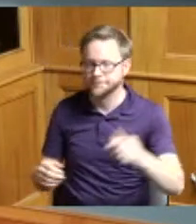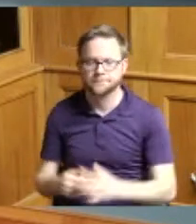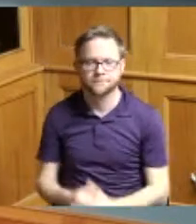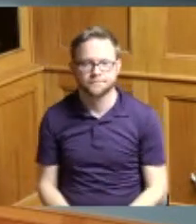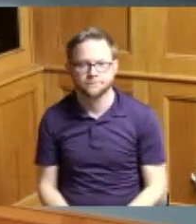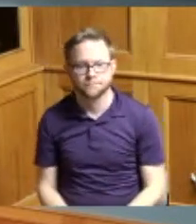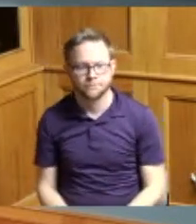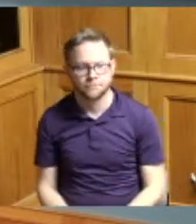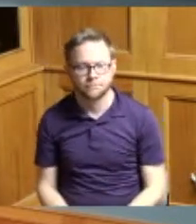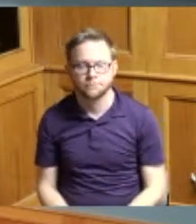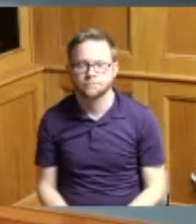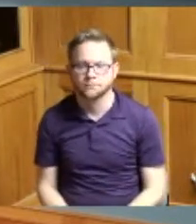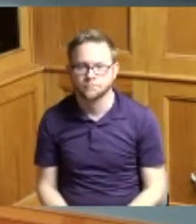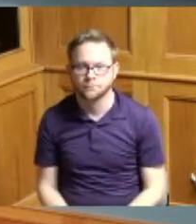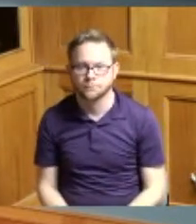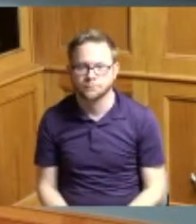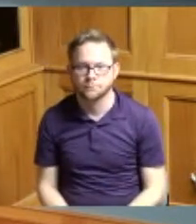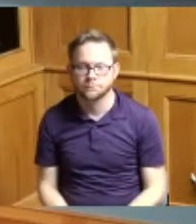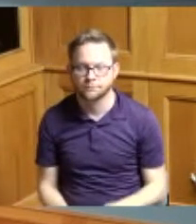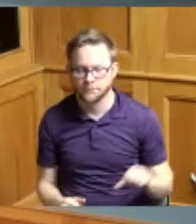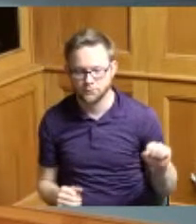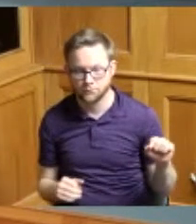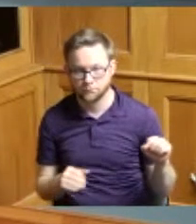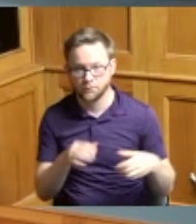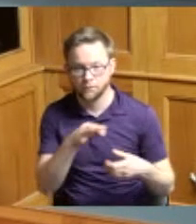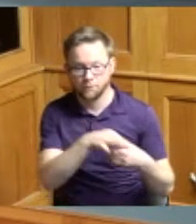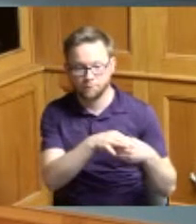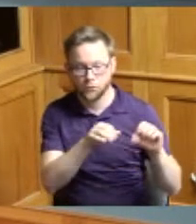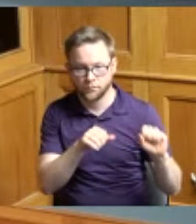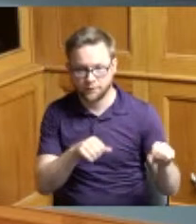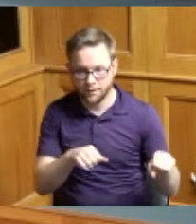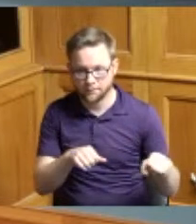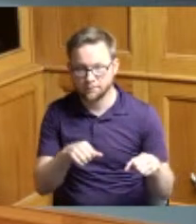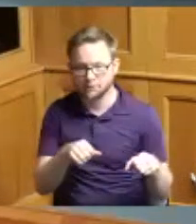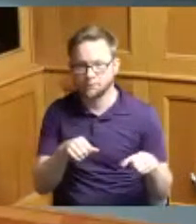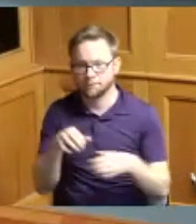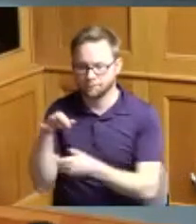Commissioner Driehaus yes Commissioner Reece yes Commissioner Summerow Dumas yes